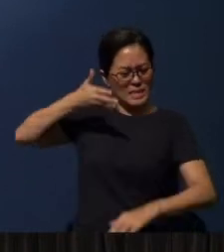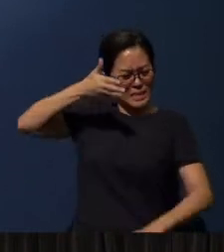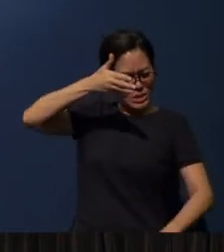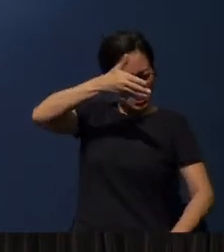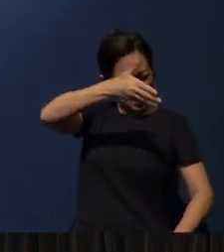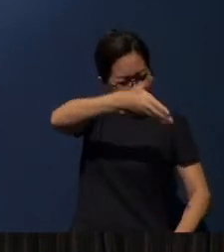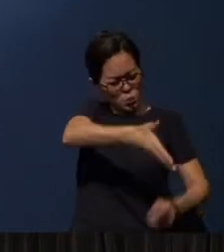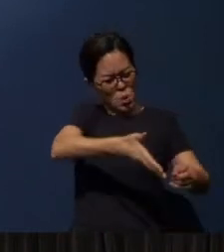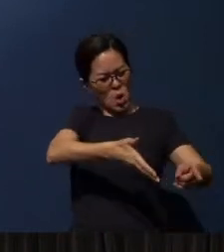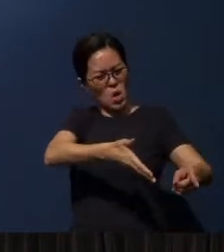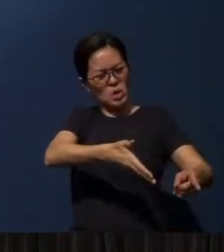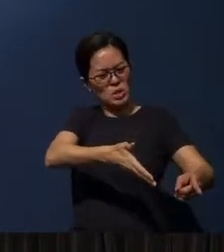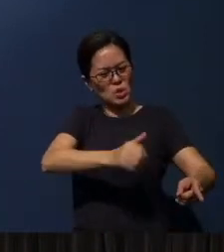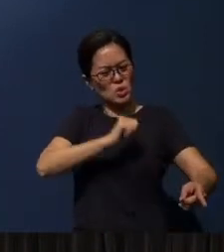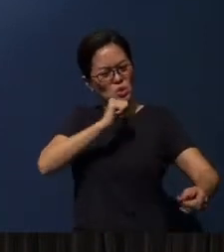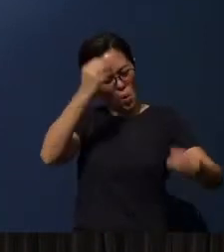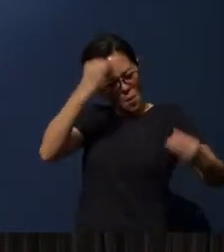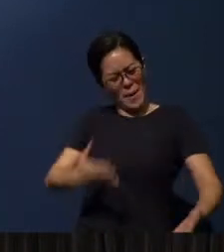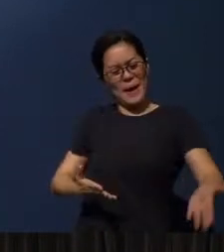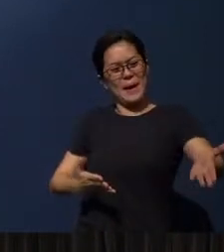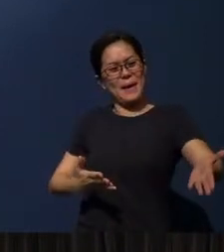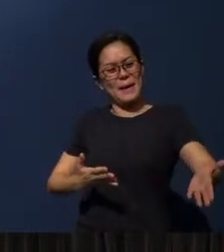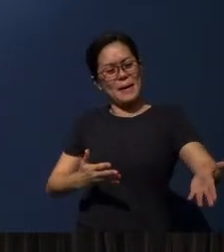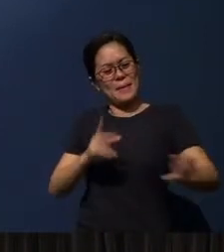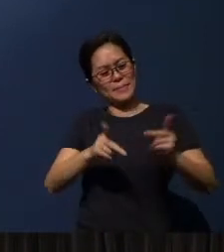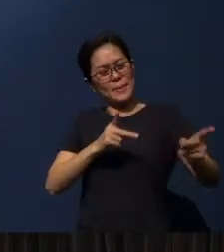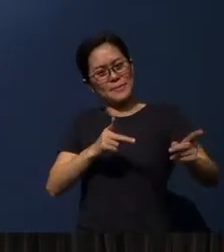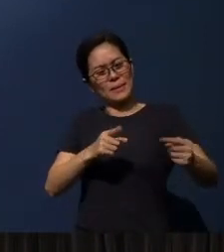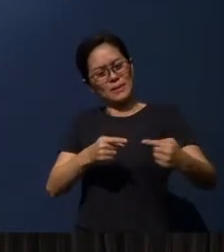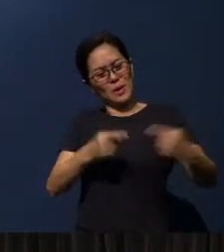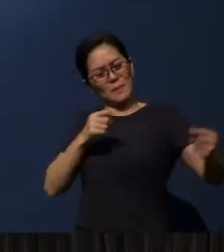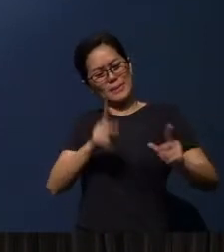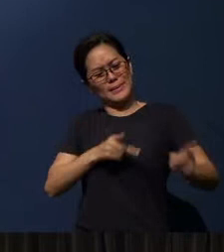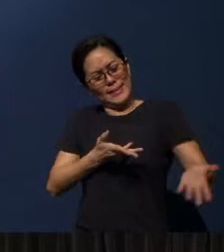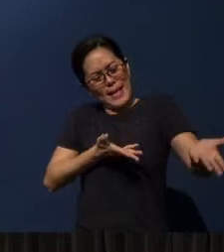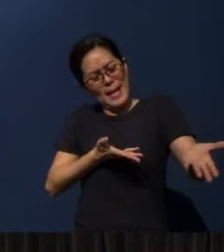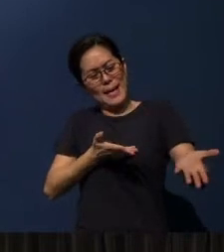To a disobedient and contrary people.’”